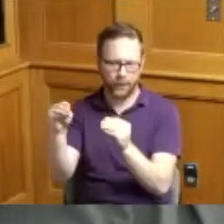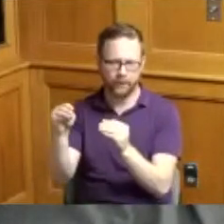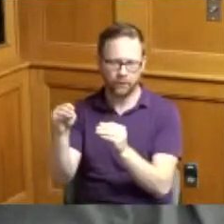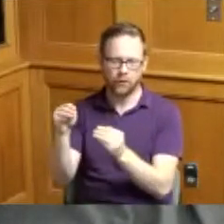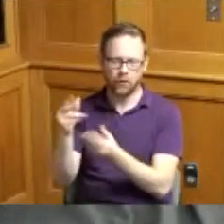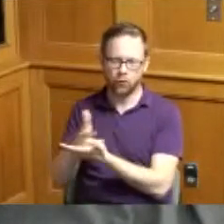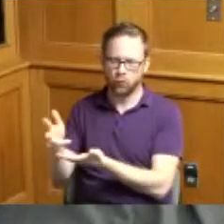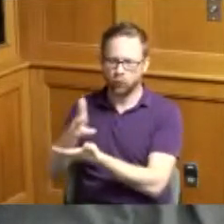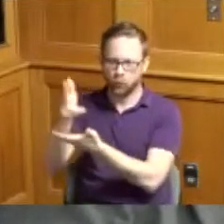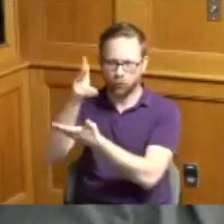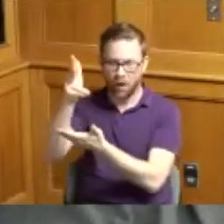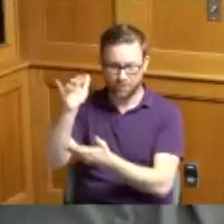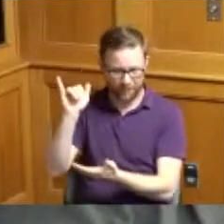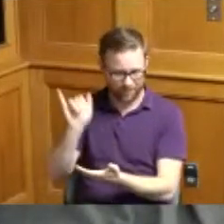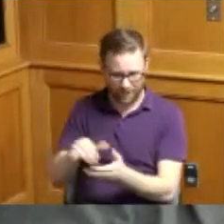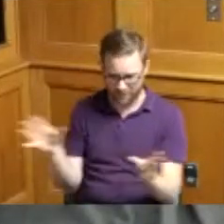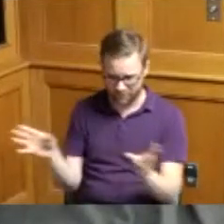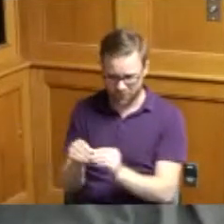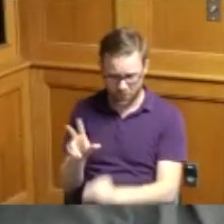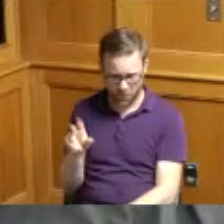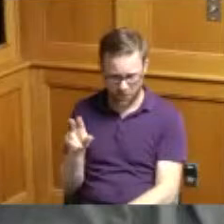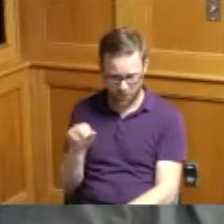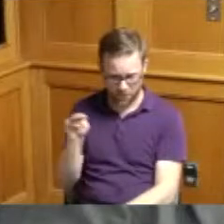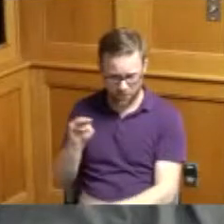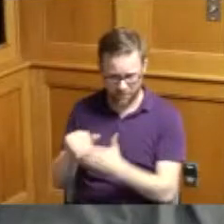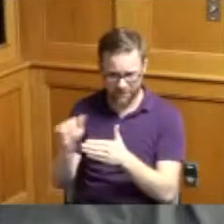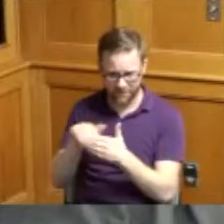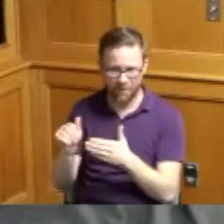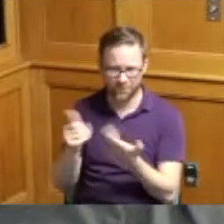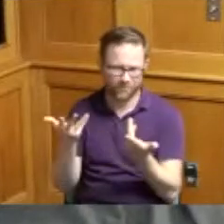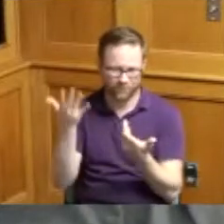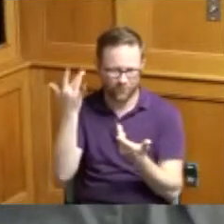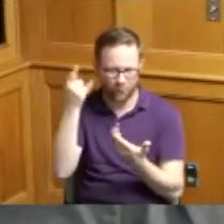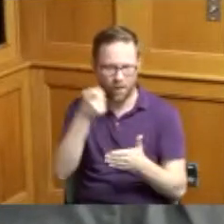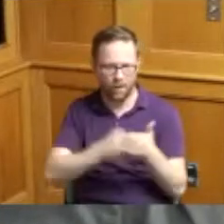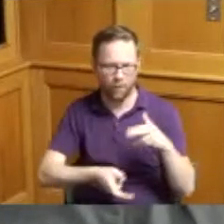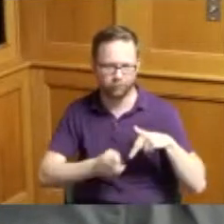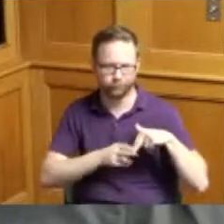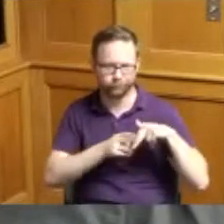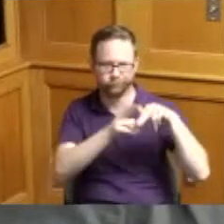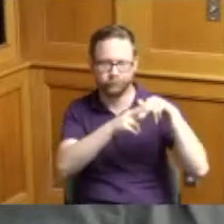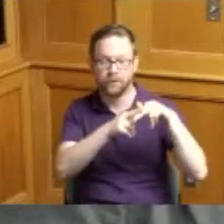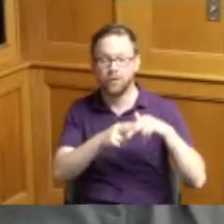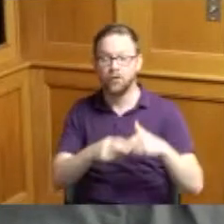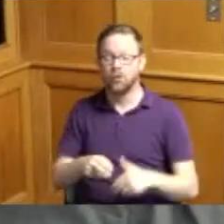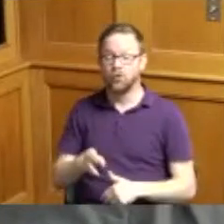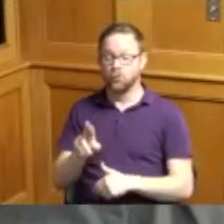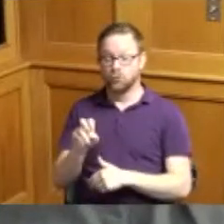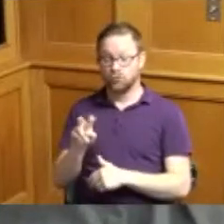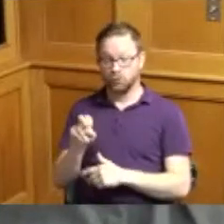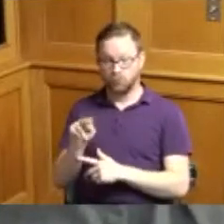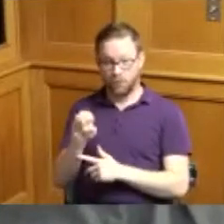but it's at 30 million dollars because of cost and then on the revenue side we have a Cincinnati